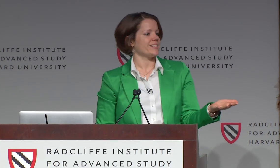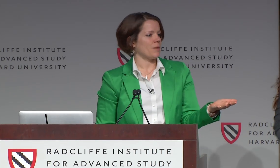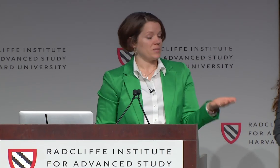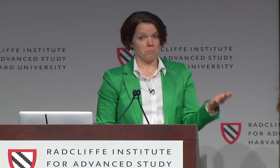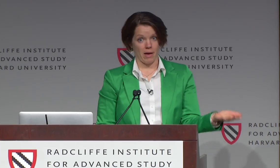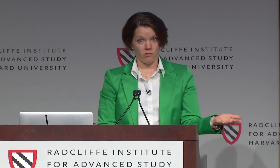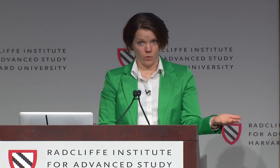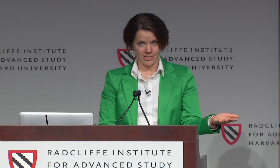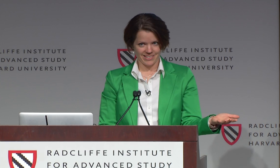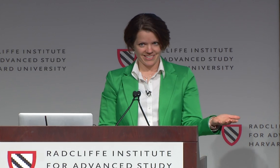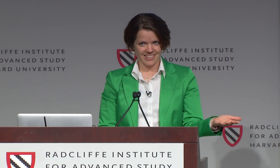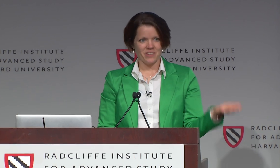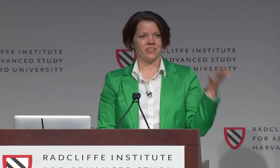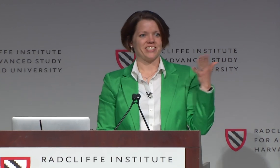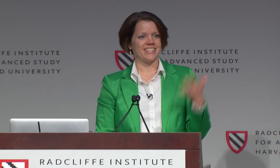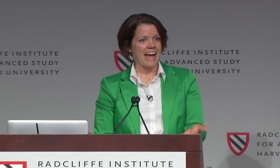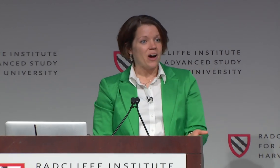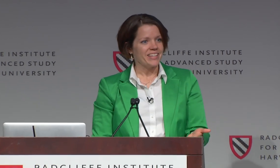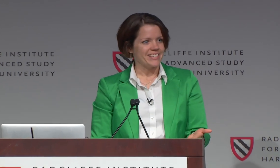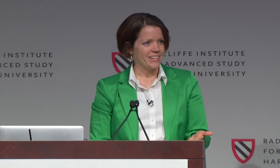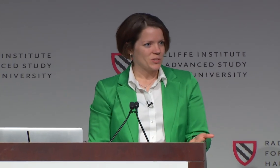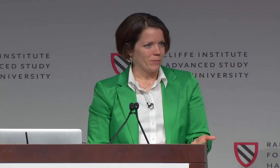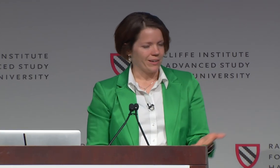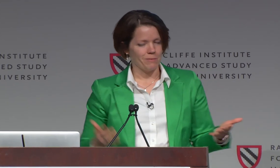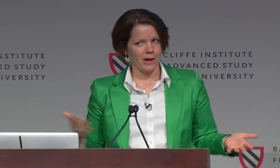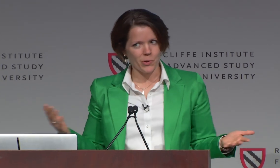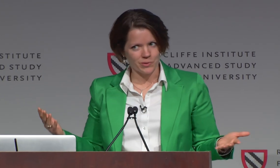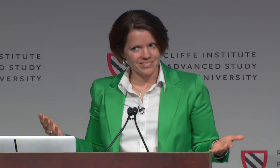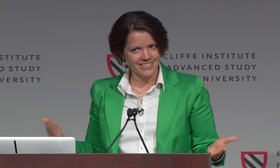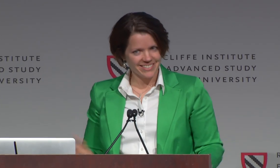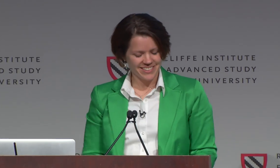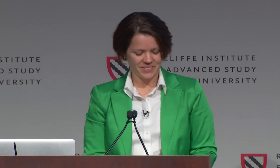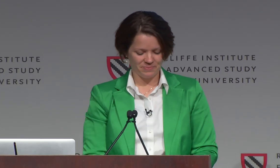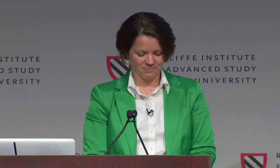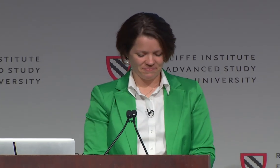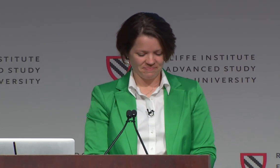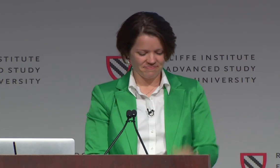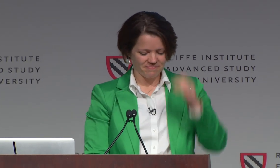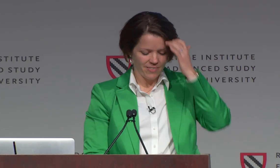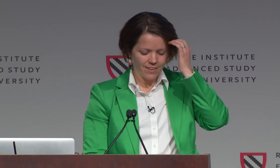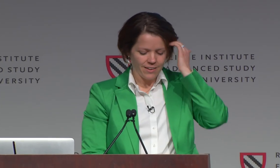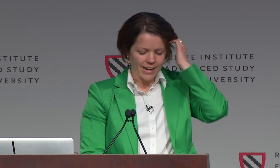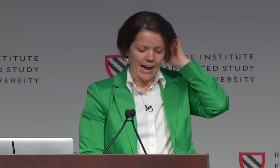accepted male voice, versus now listening to me in my own?